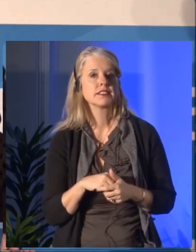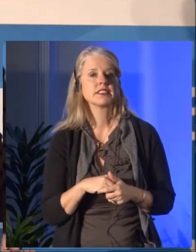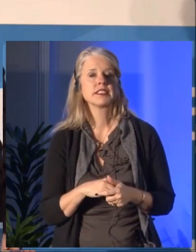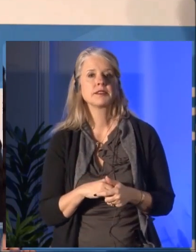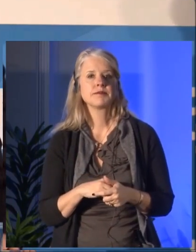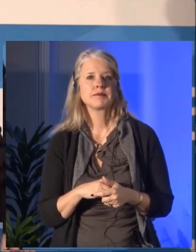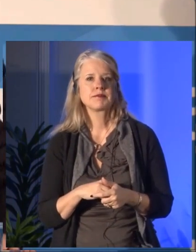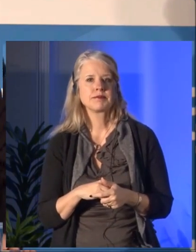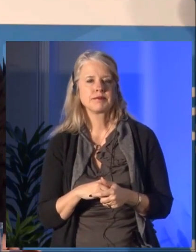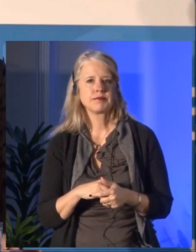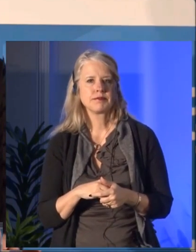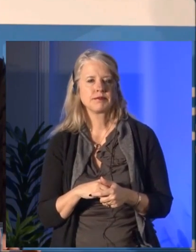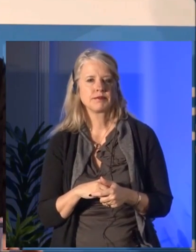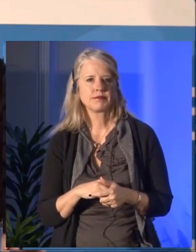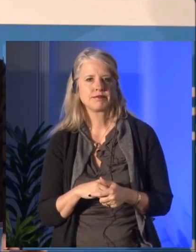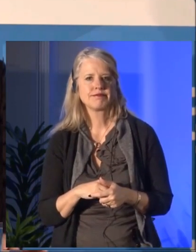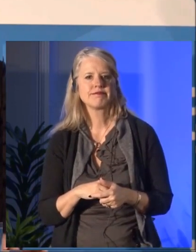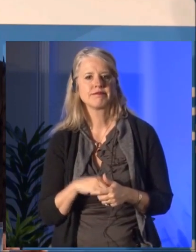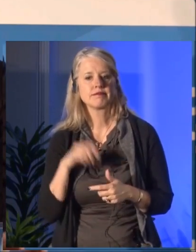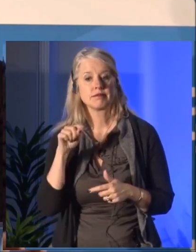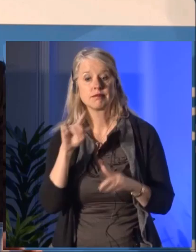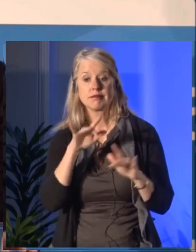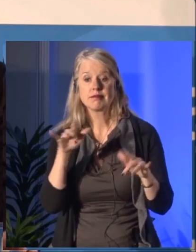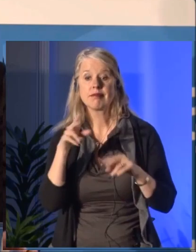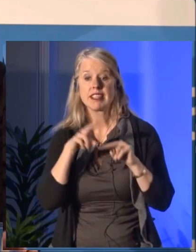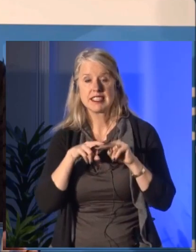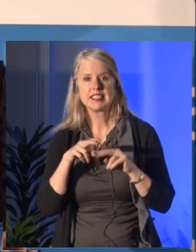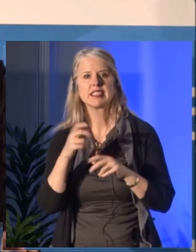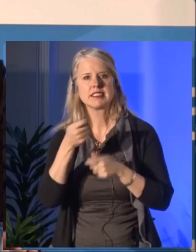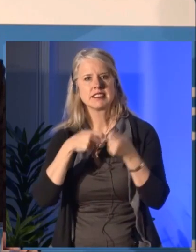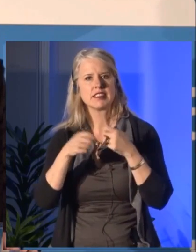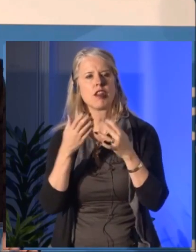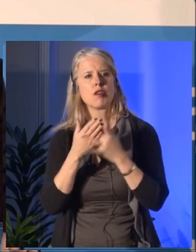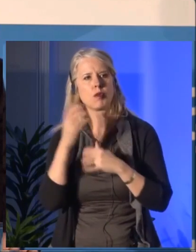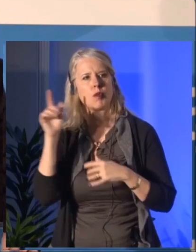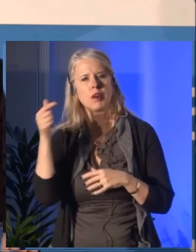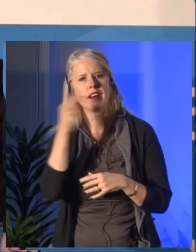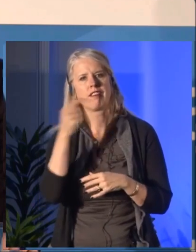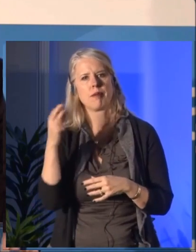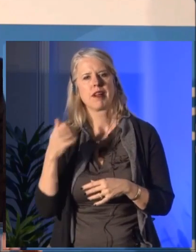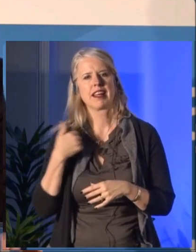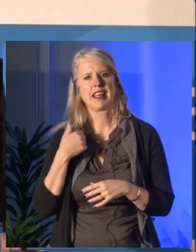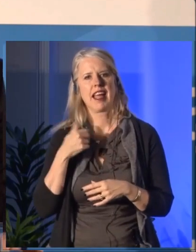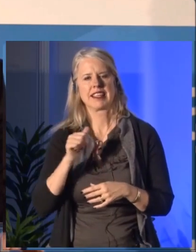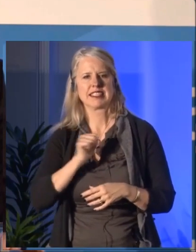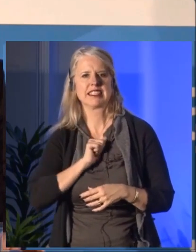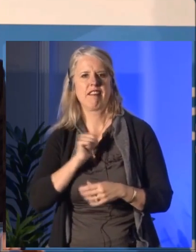that our board will continue to be a strong and diverse as ever.